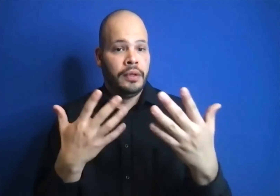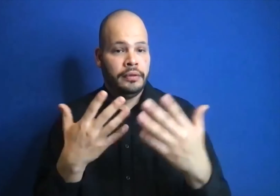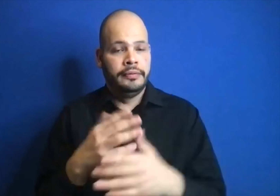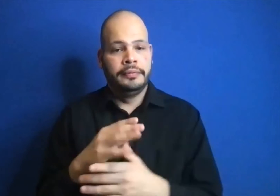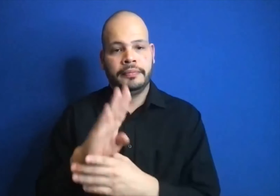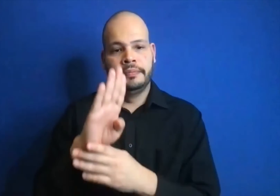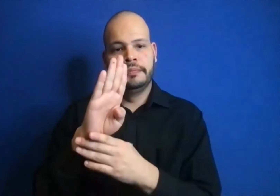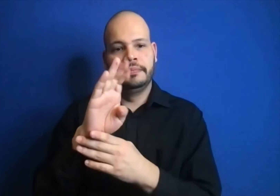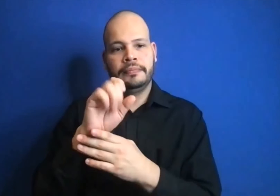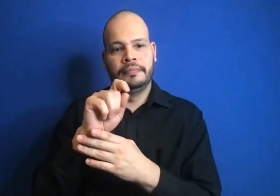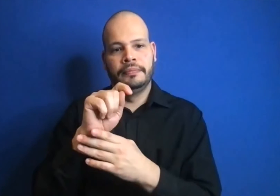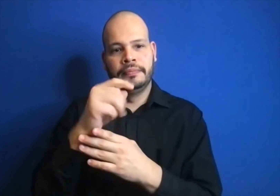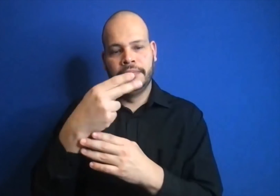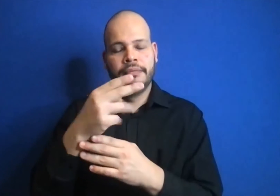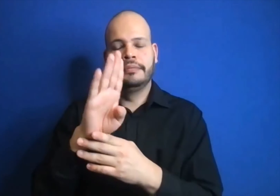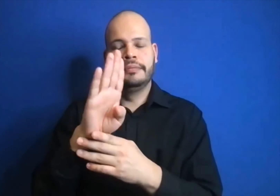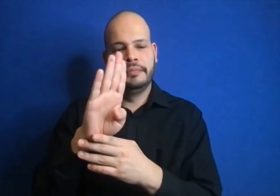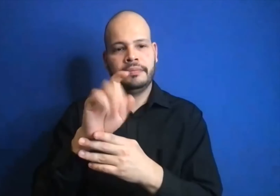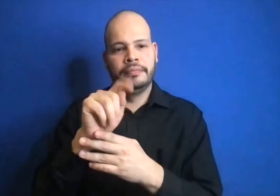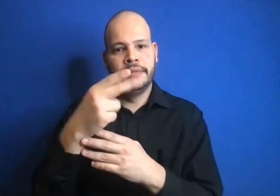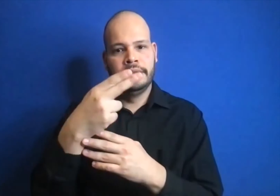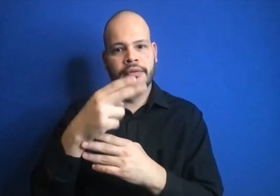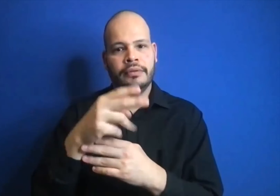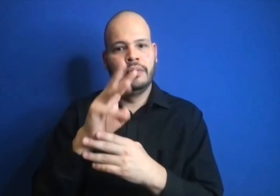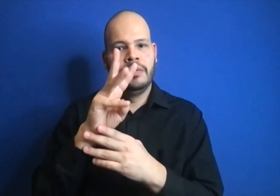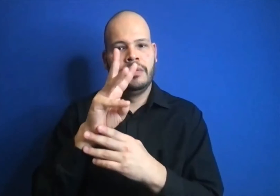The answer is D) Beth Wilson